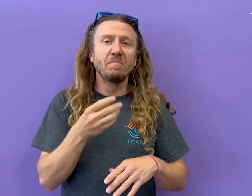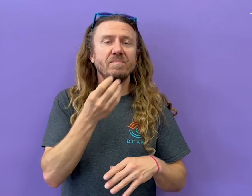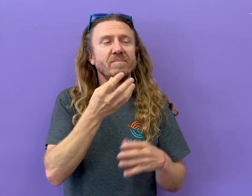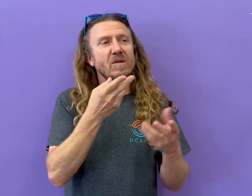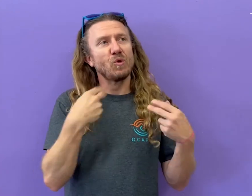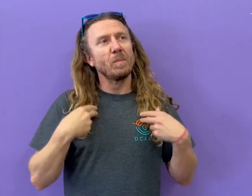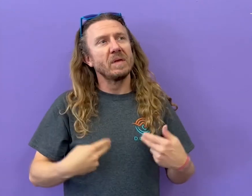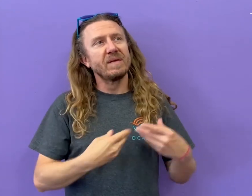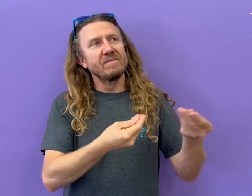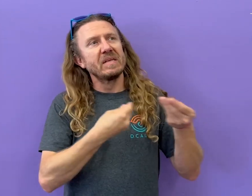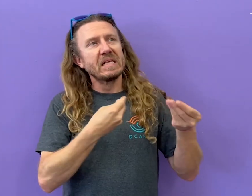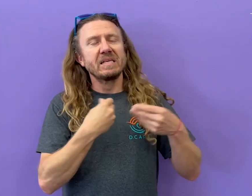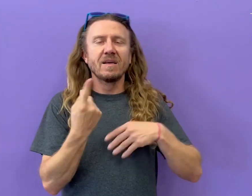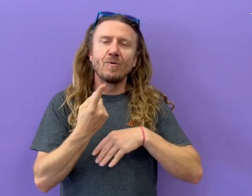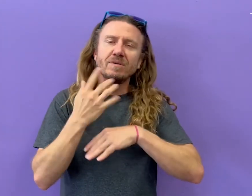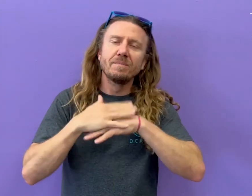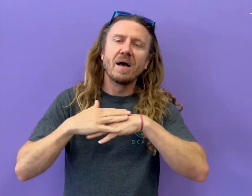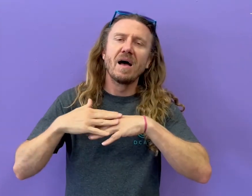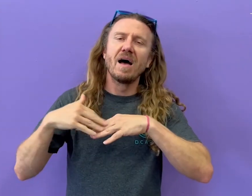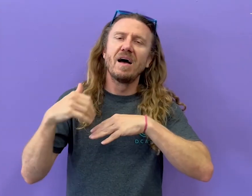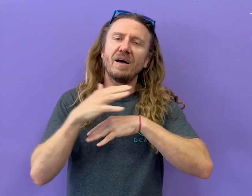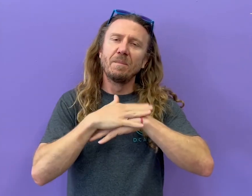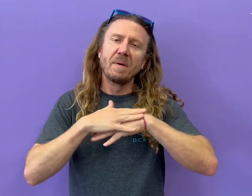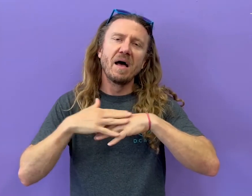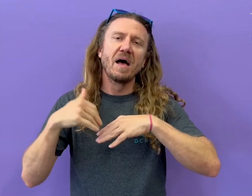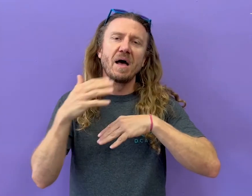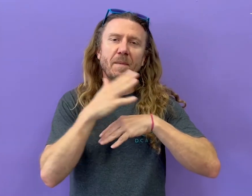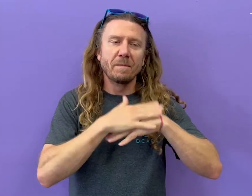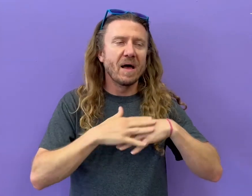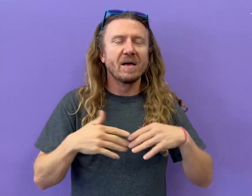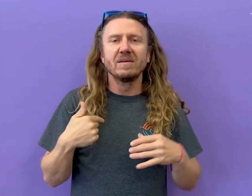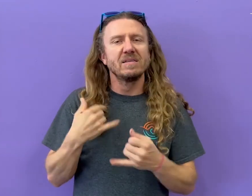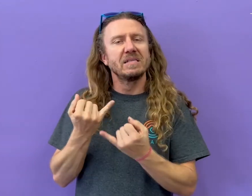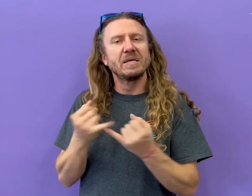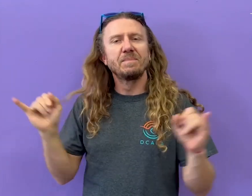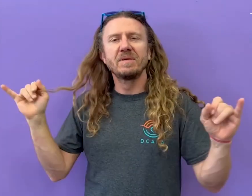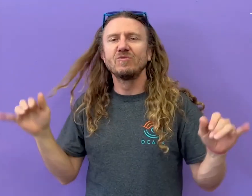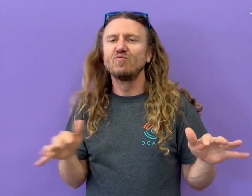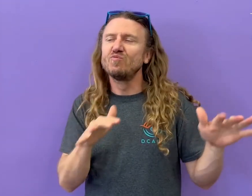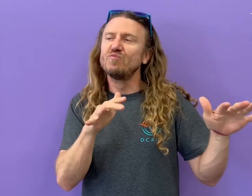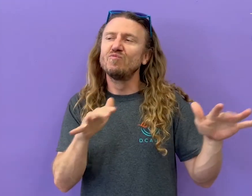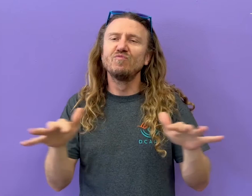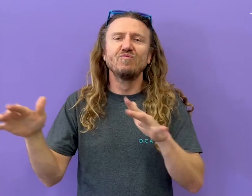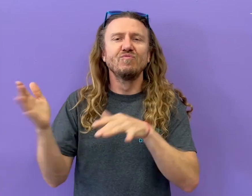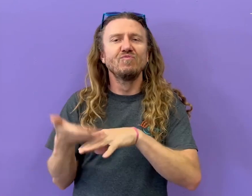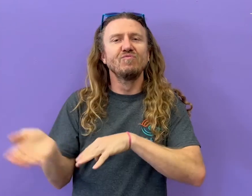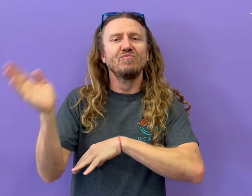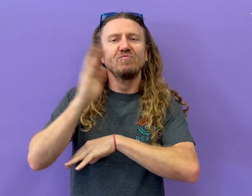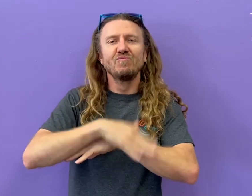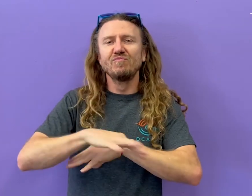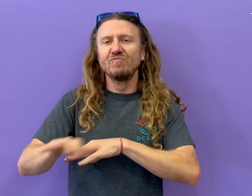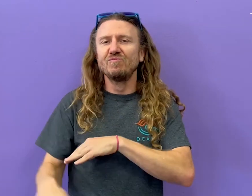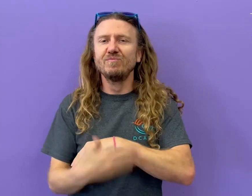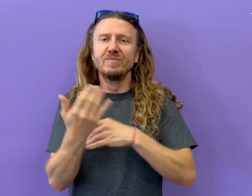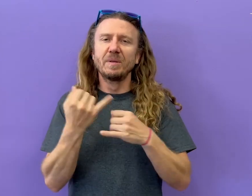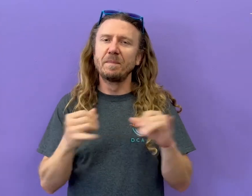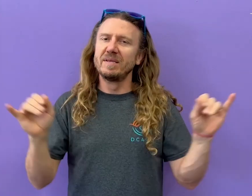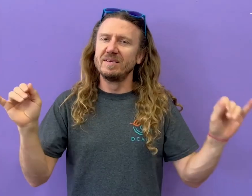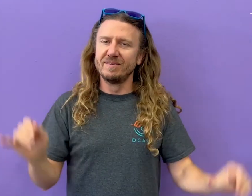being fed by a human, and being petted. I can be independent and adventurous.